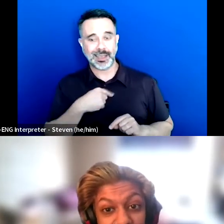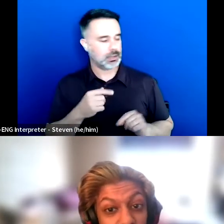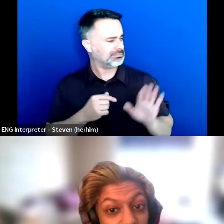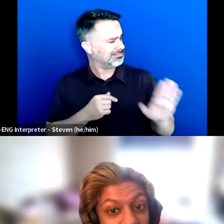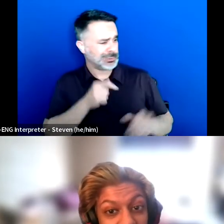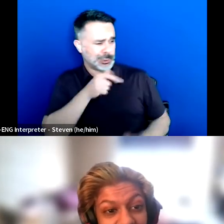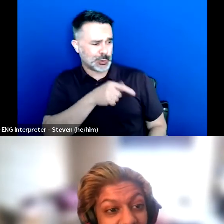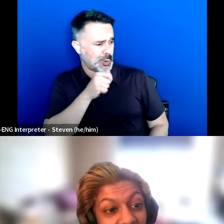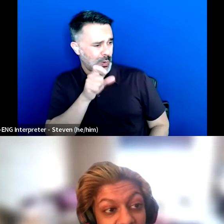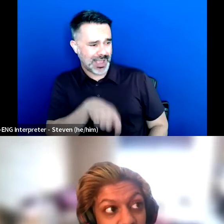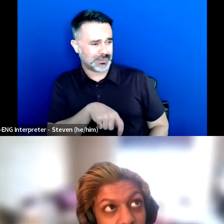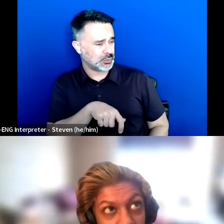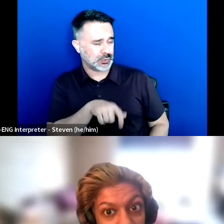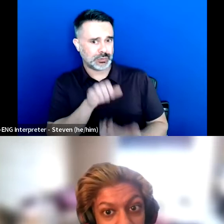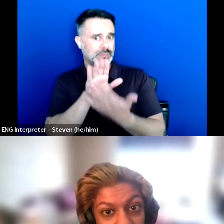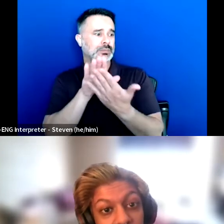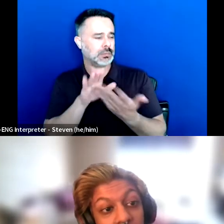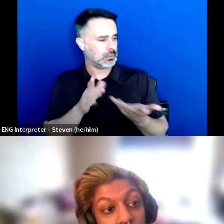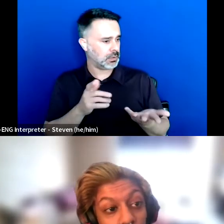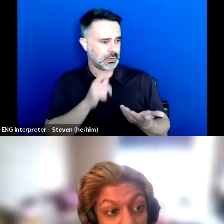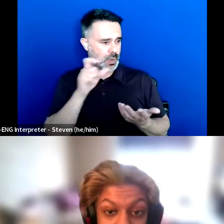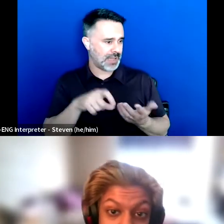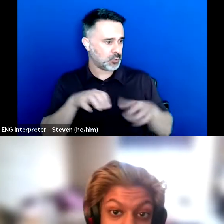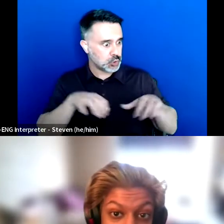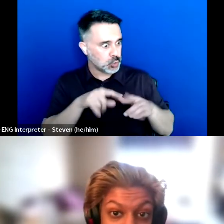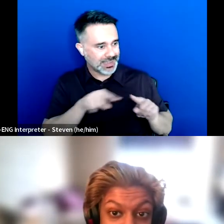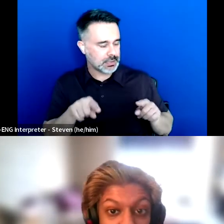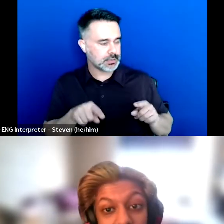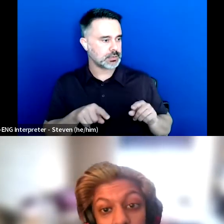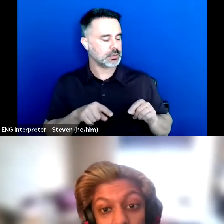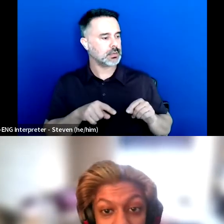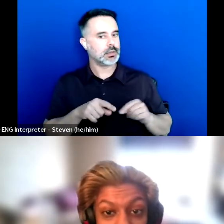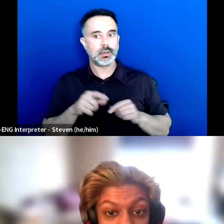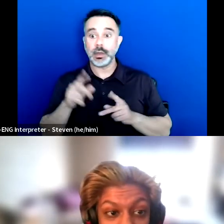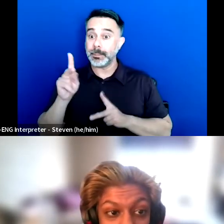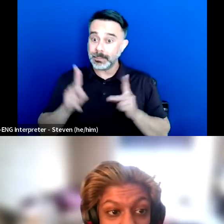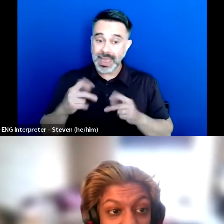You don't -- like having those people encourage you to rest, encourage you to take breaks,